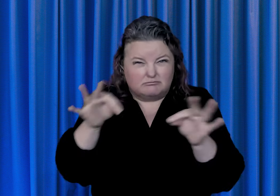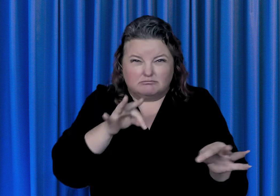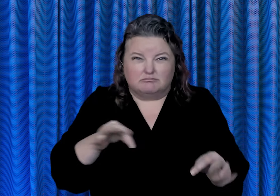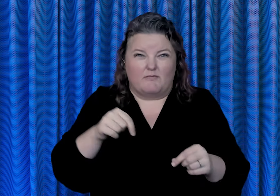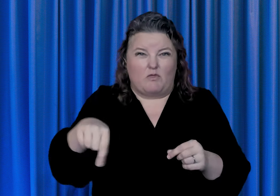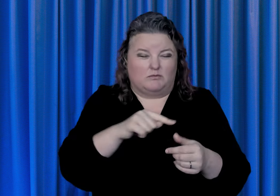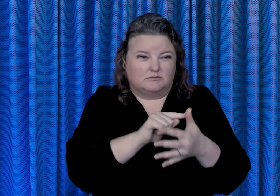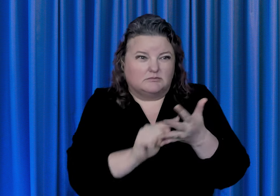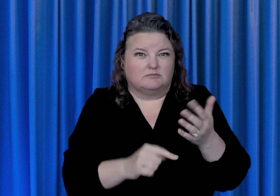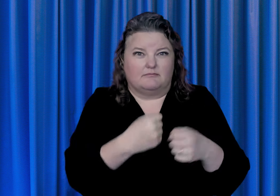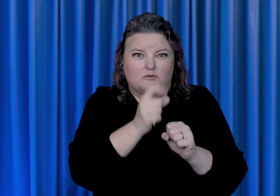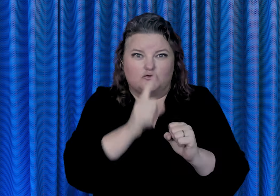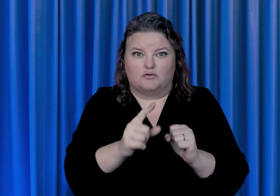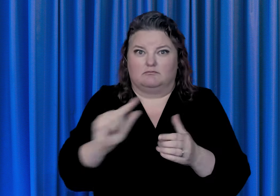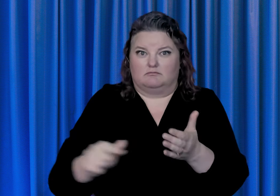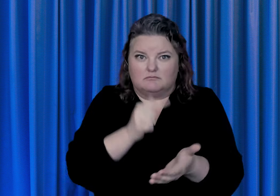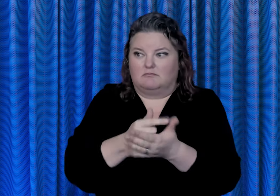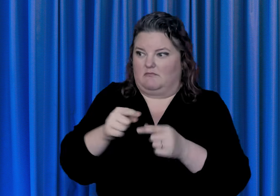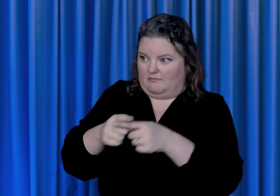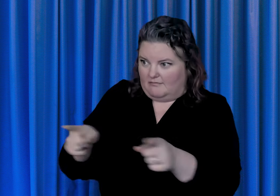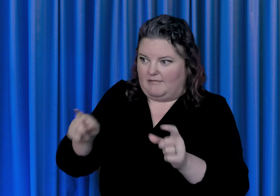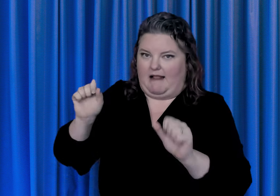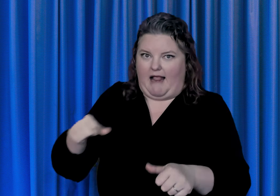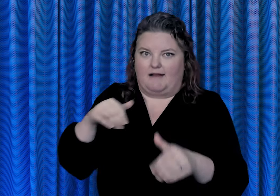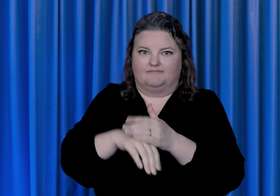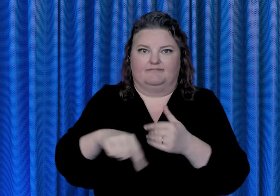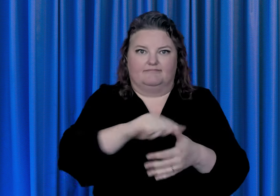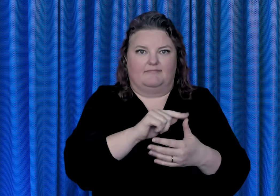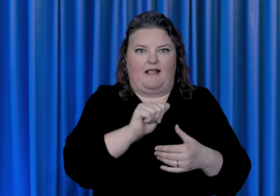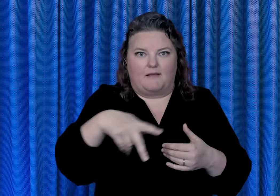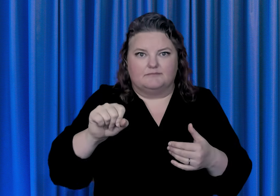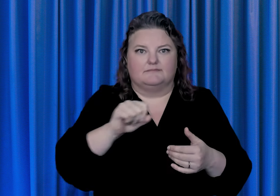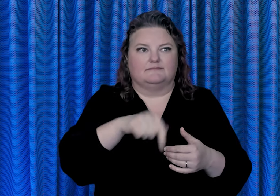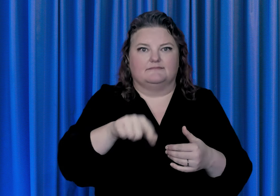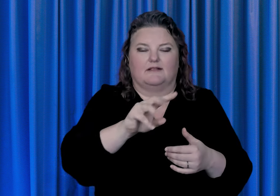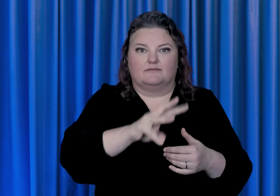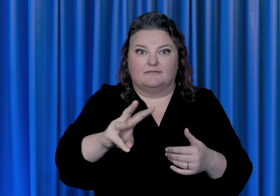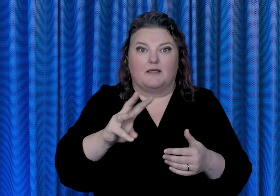accessible for people with disabilities, this final rule advances the ADA’s promise